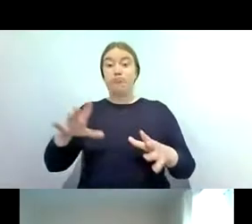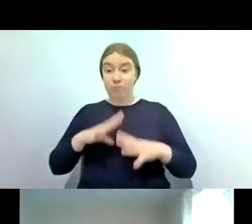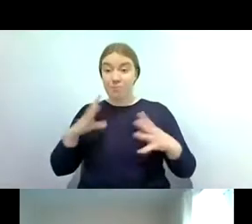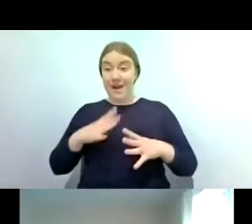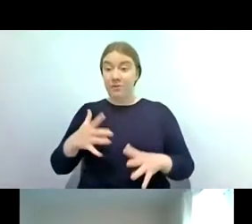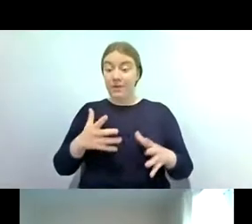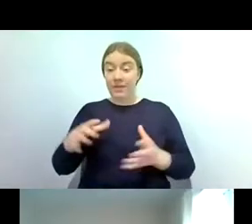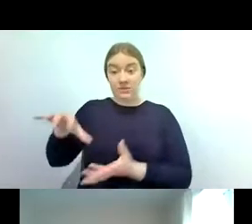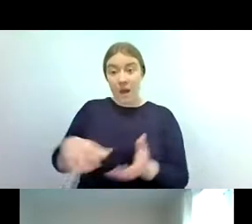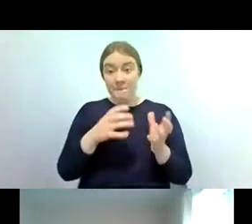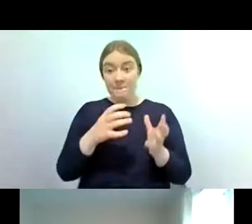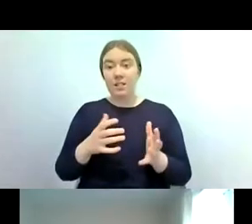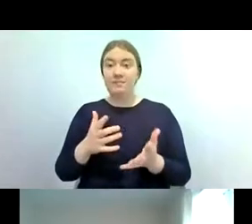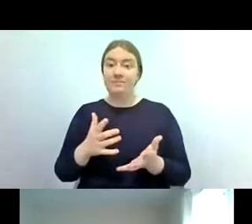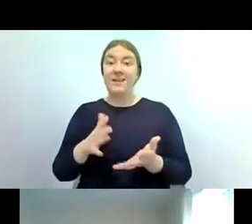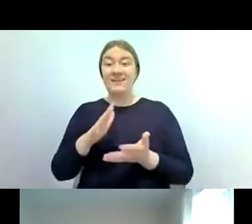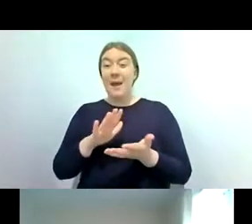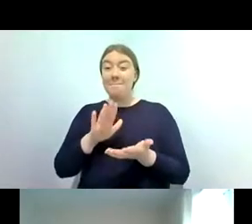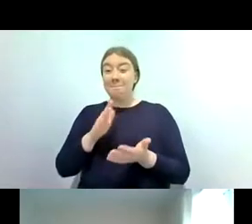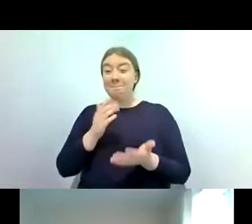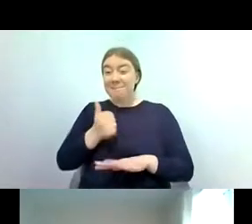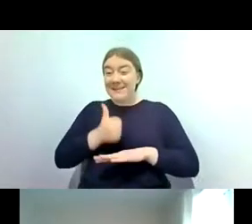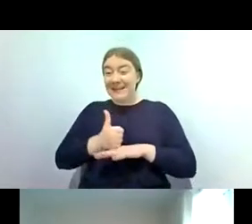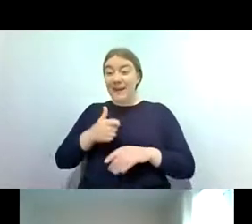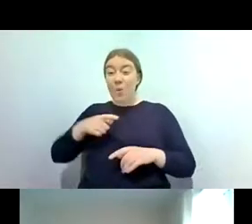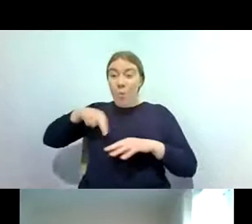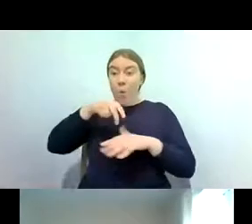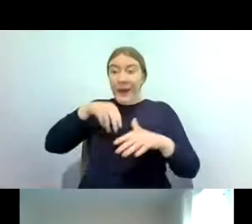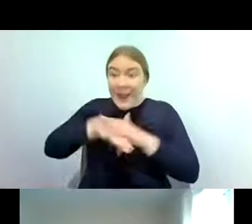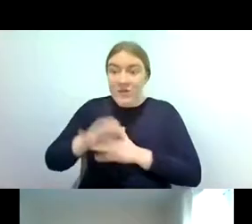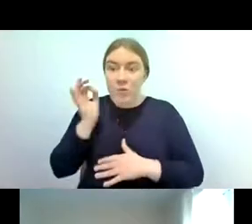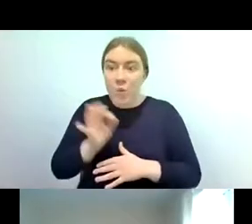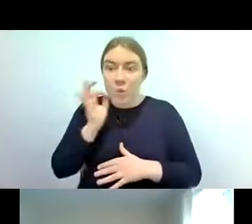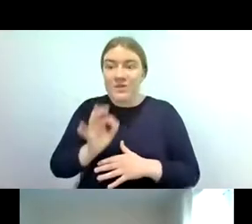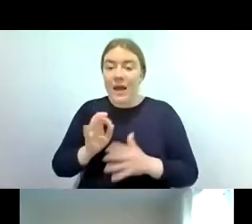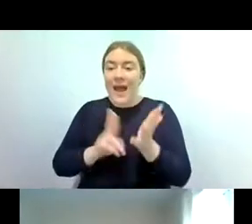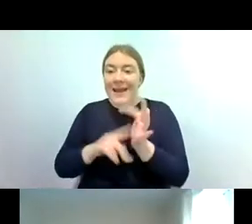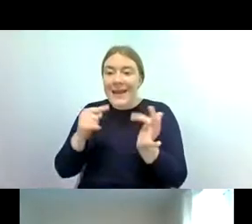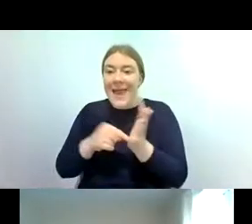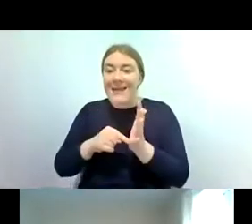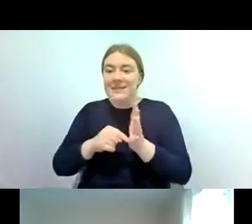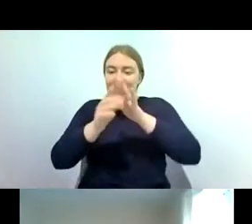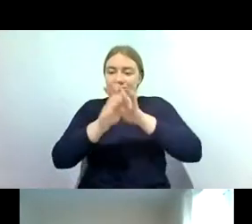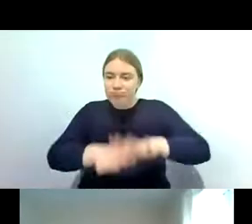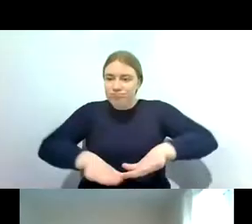you basically you wade in you pop your net flat onto the riverbed and the fabric of the net should